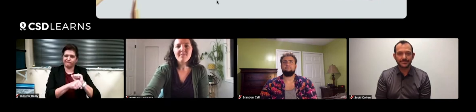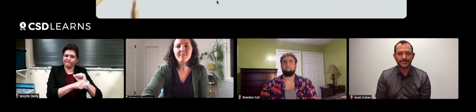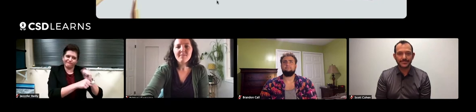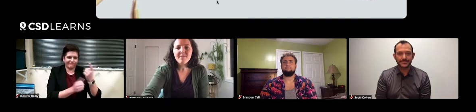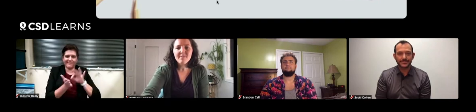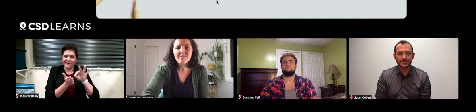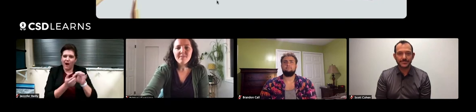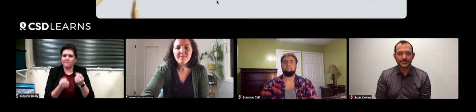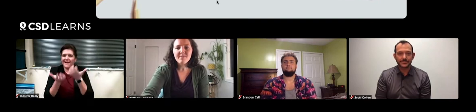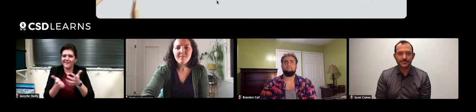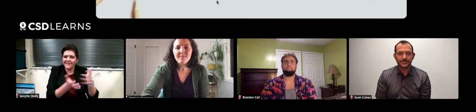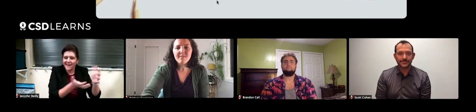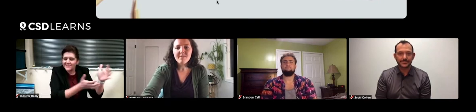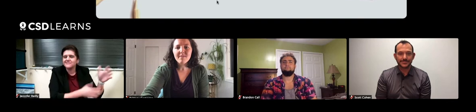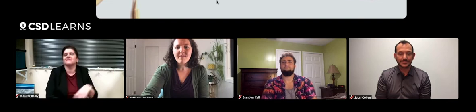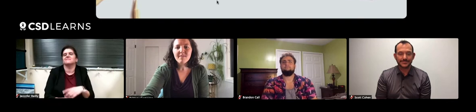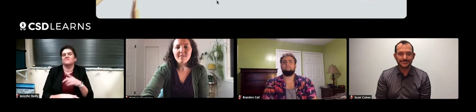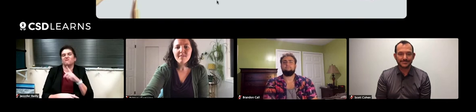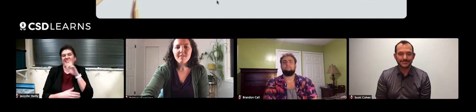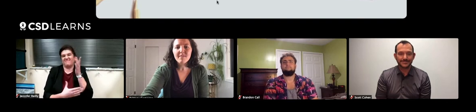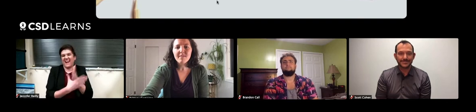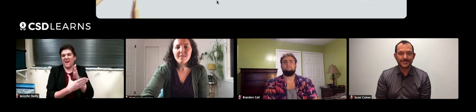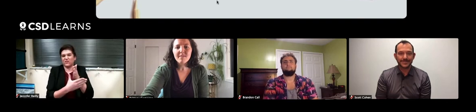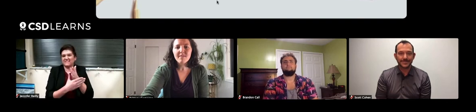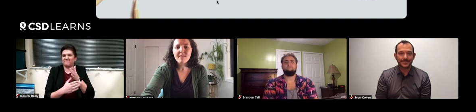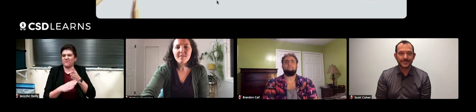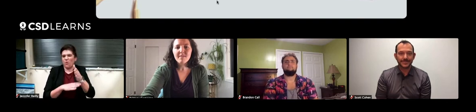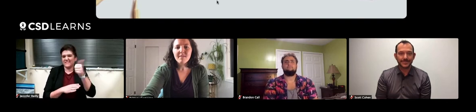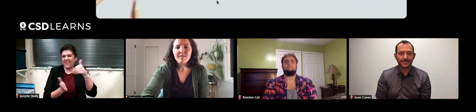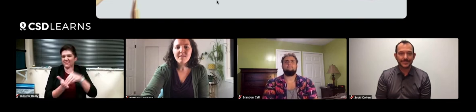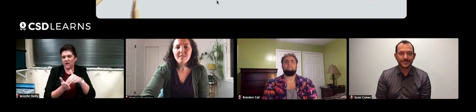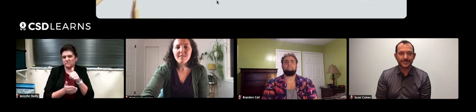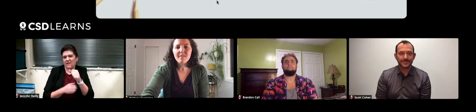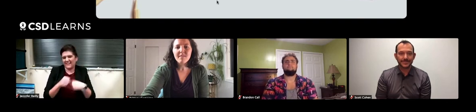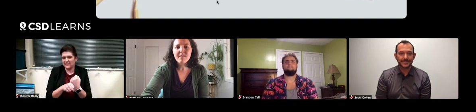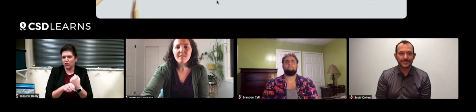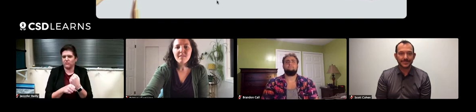I go out and count nests and eggs, and I average about 10000 a year, actually.